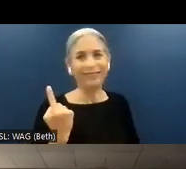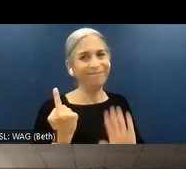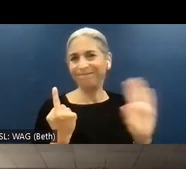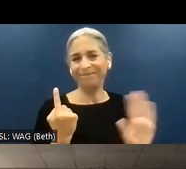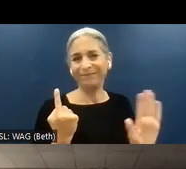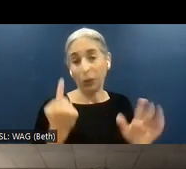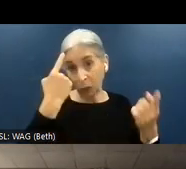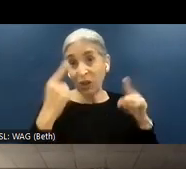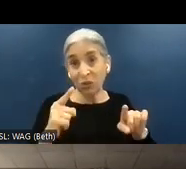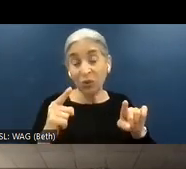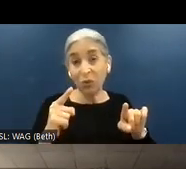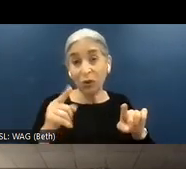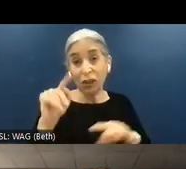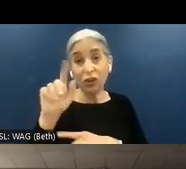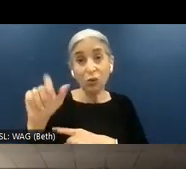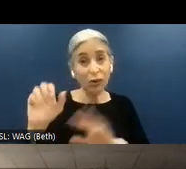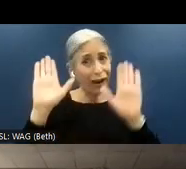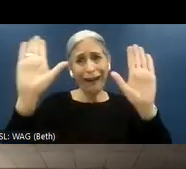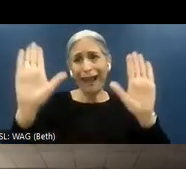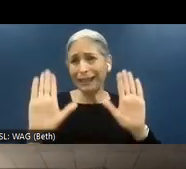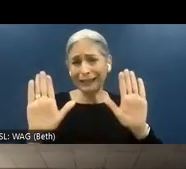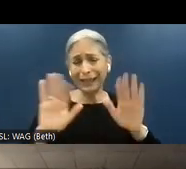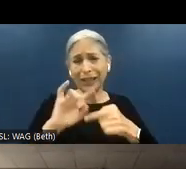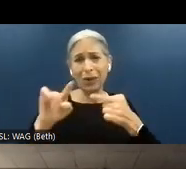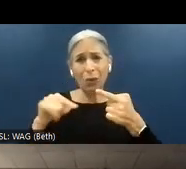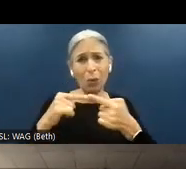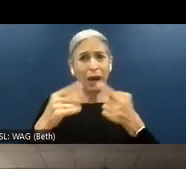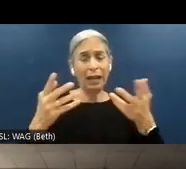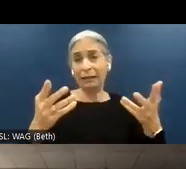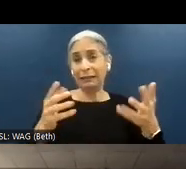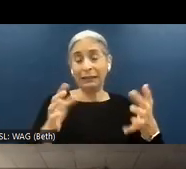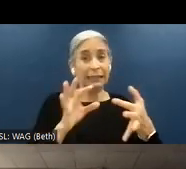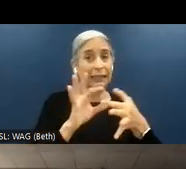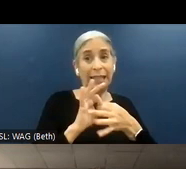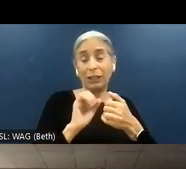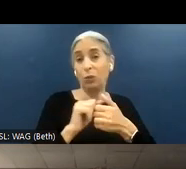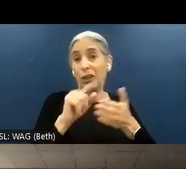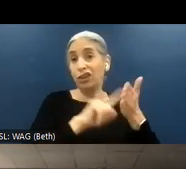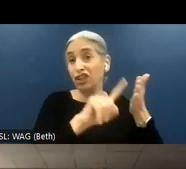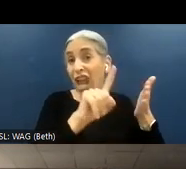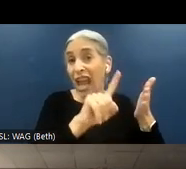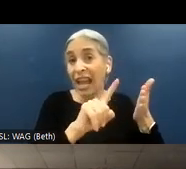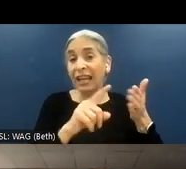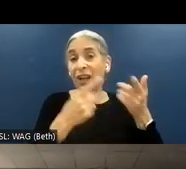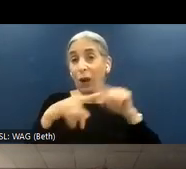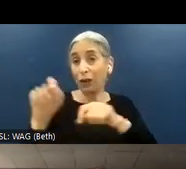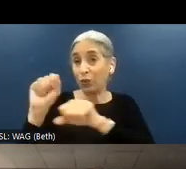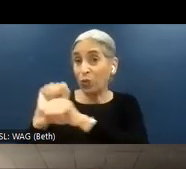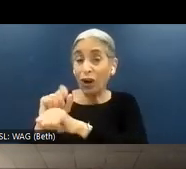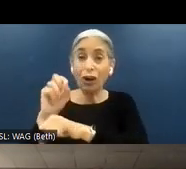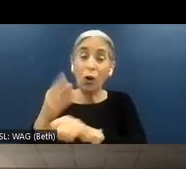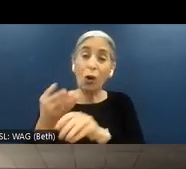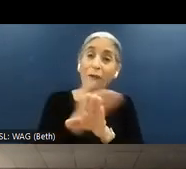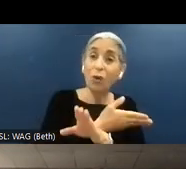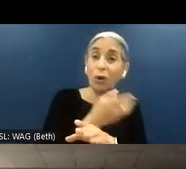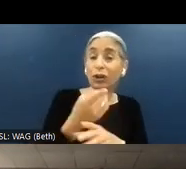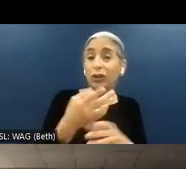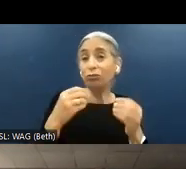they are excellent tools when it comes to do a check while you work or before committing